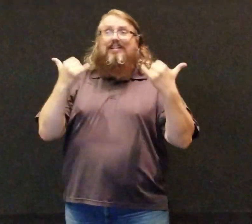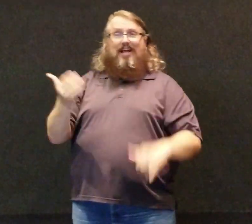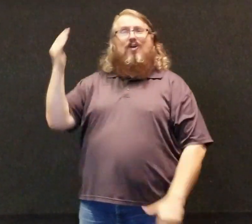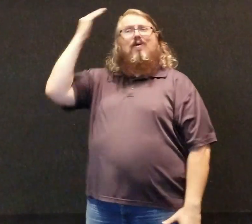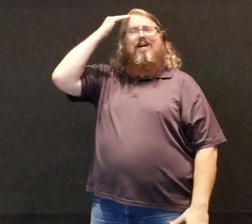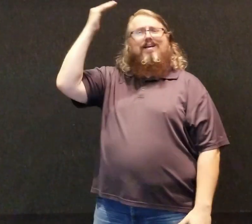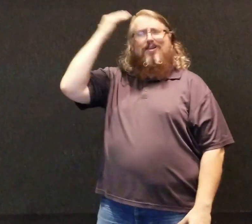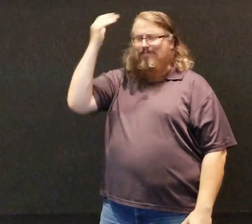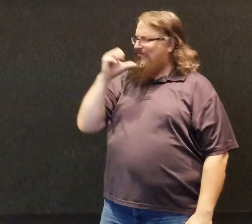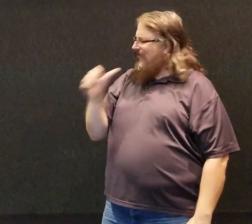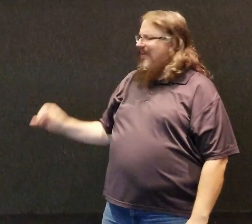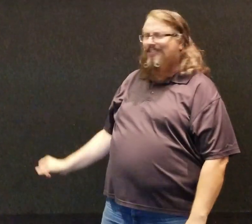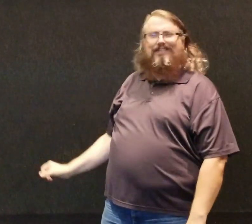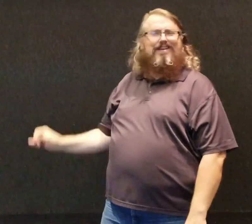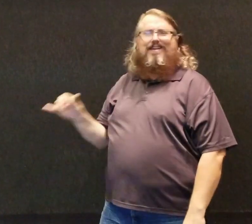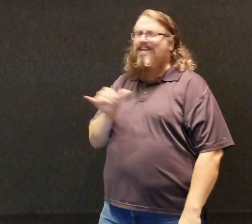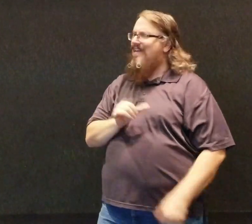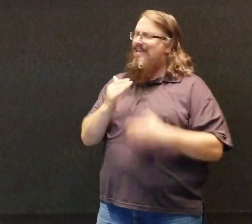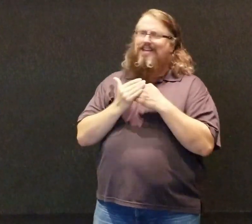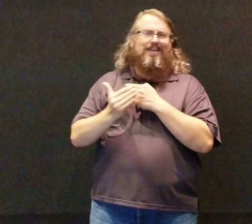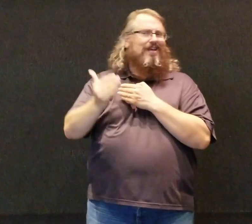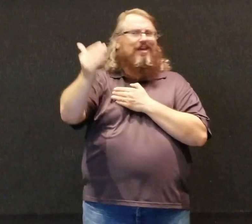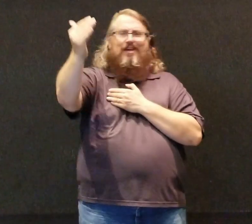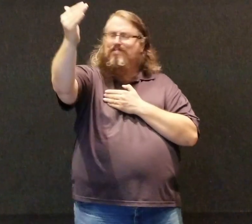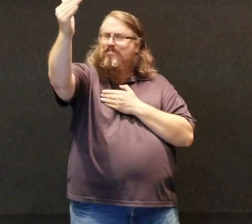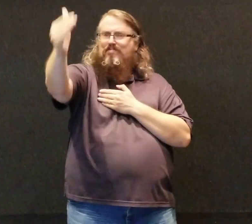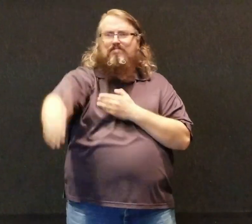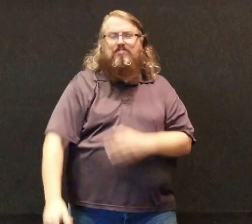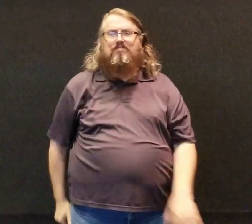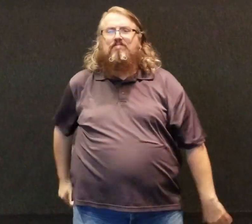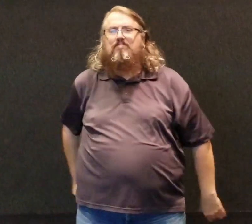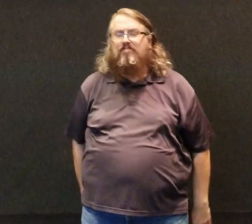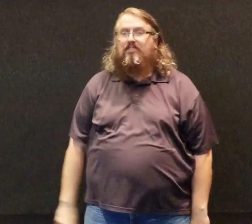And now I know I'll never be the same